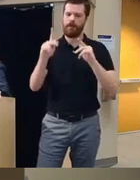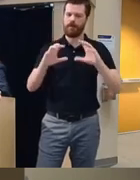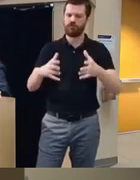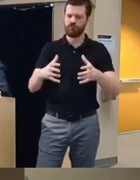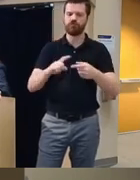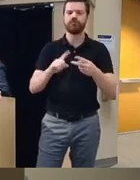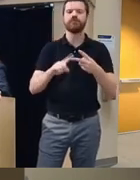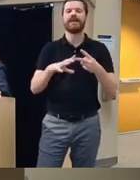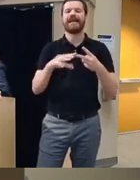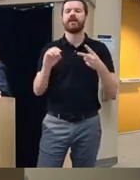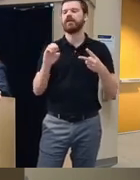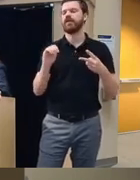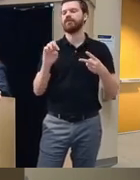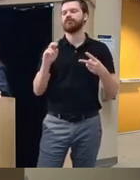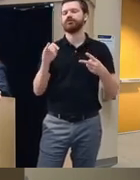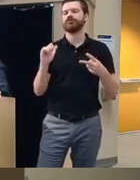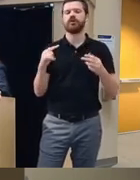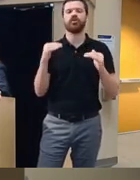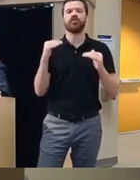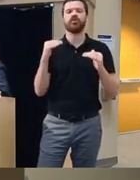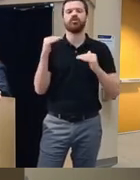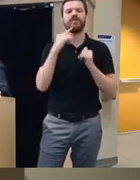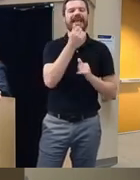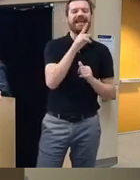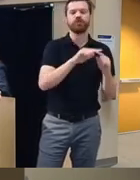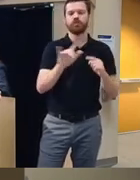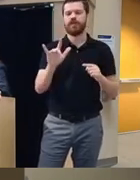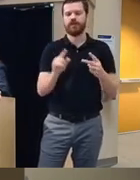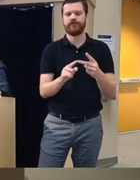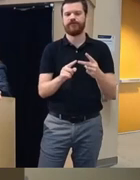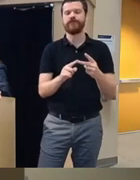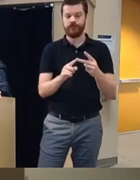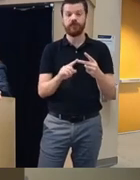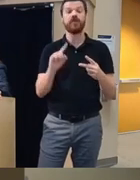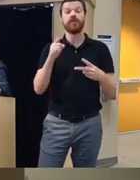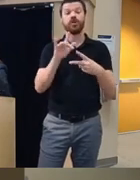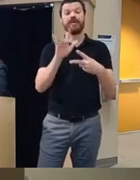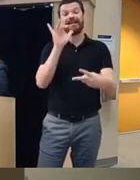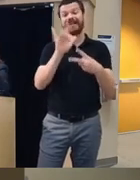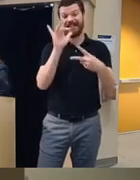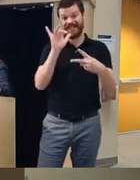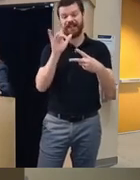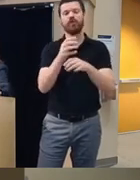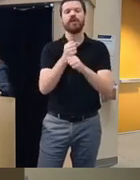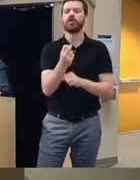then emerging adults from 18 to 25 so the first module when you click on it you get 12 sessions